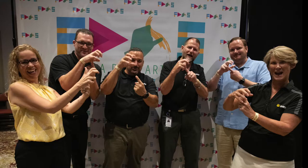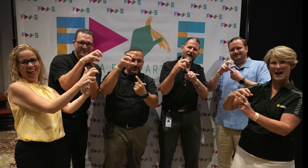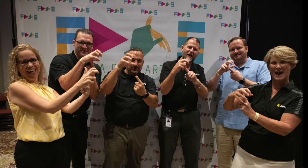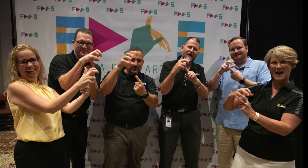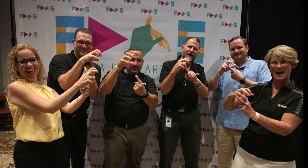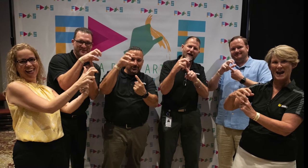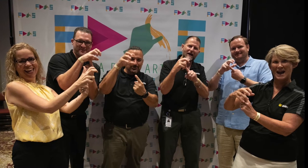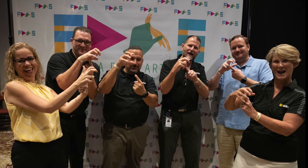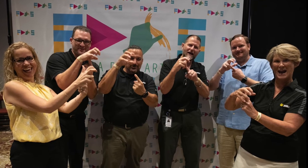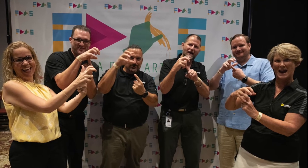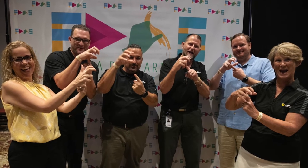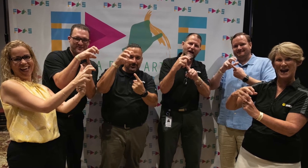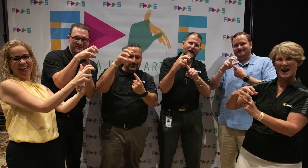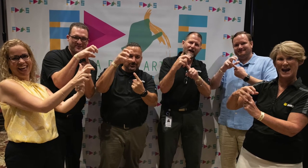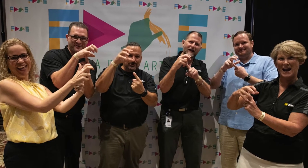Champ!